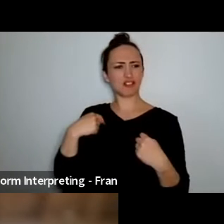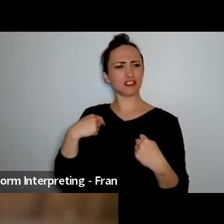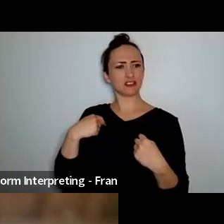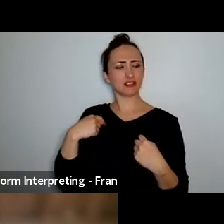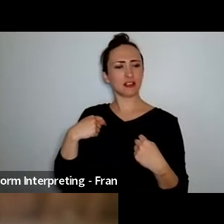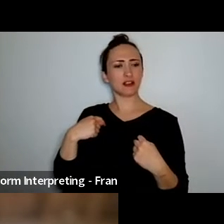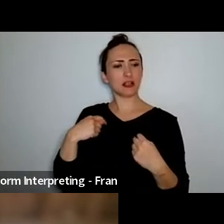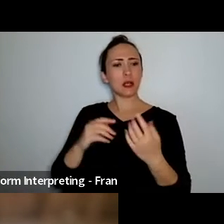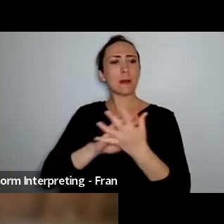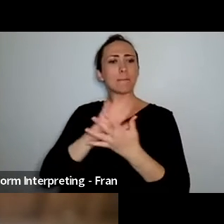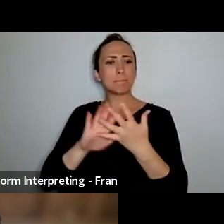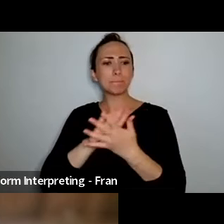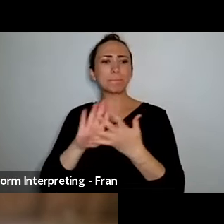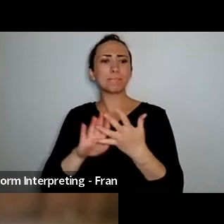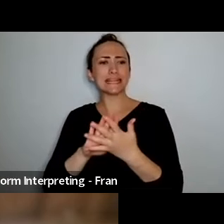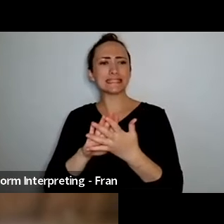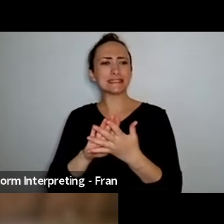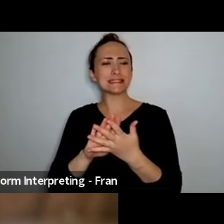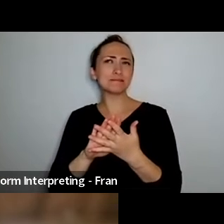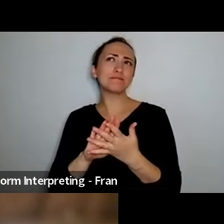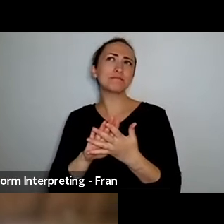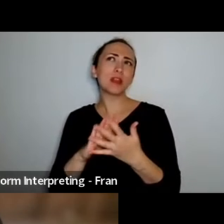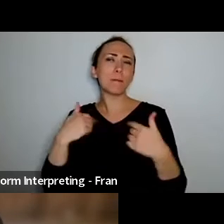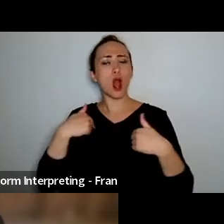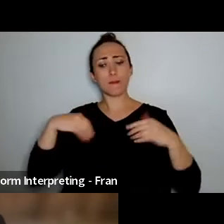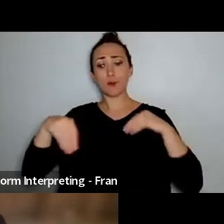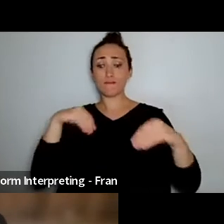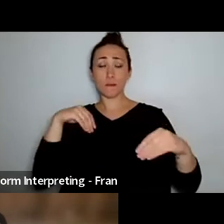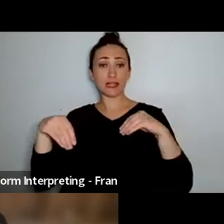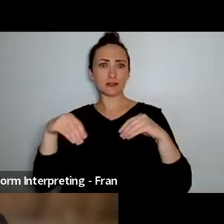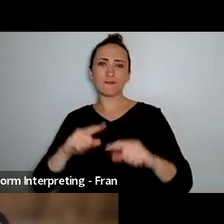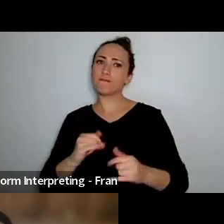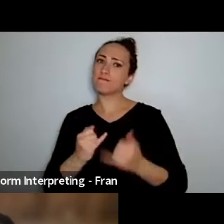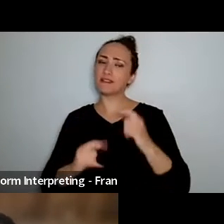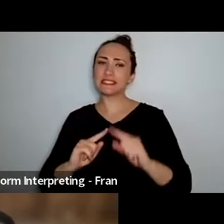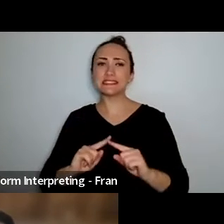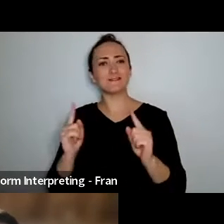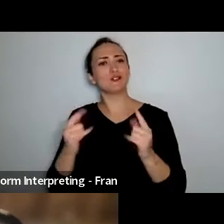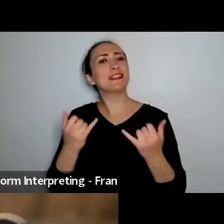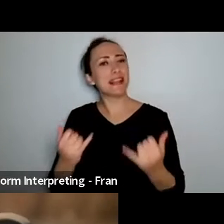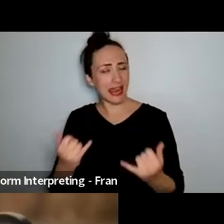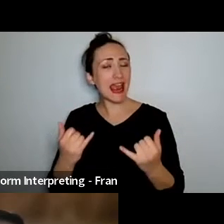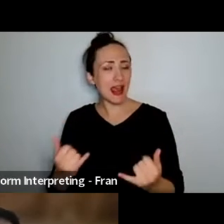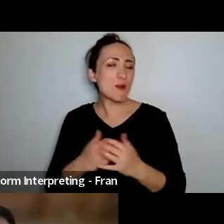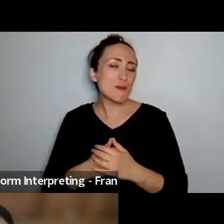as as a mover so I very much came in it into it as a as a choreographer with a sort of artist head of